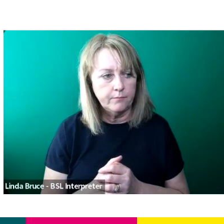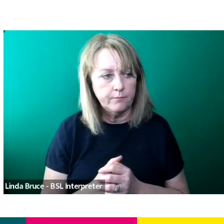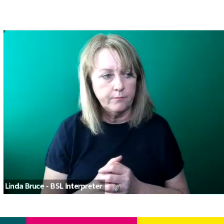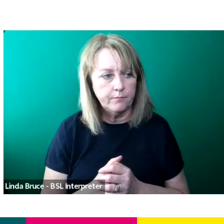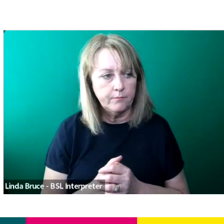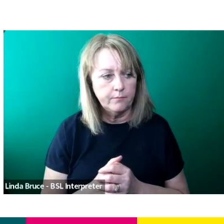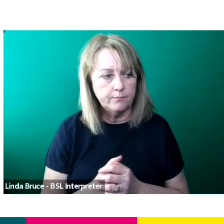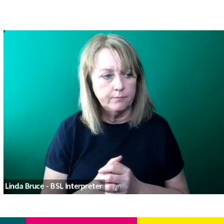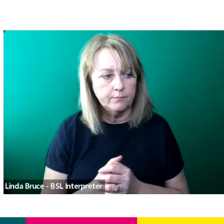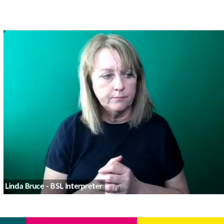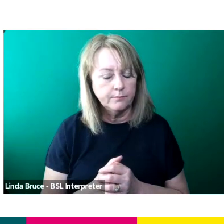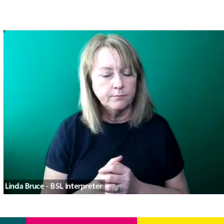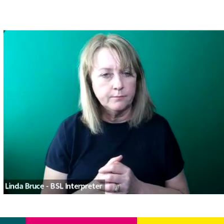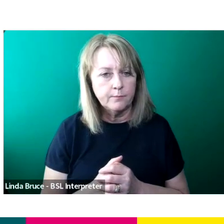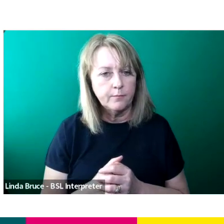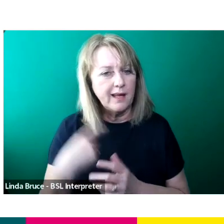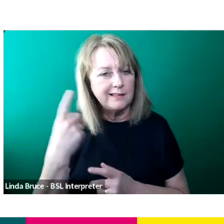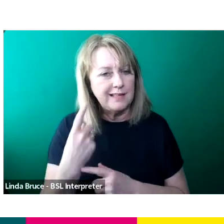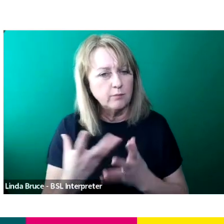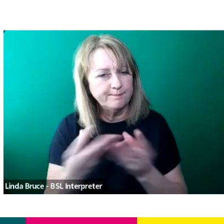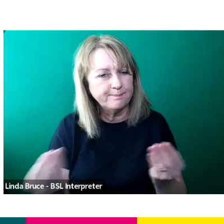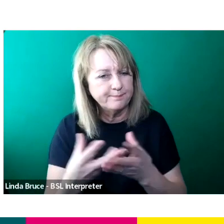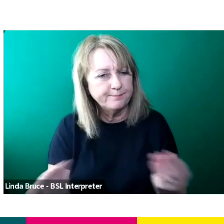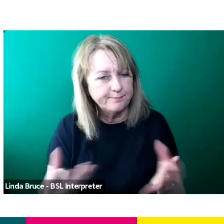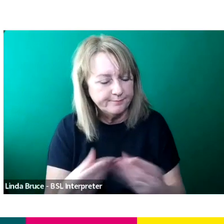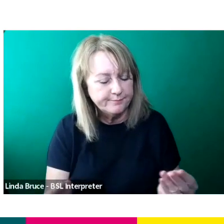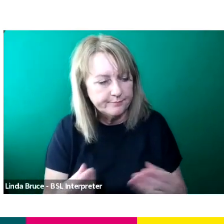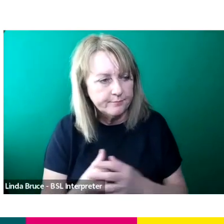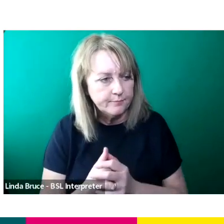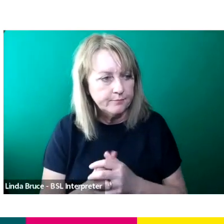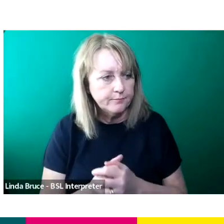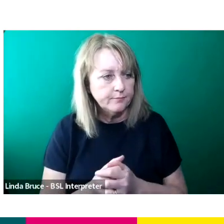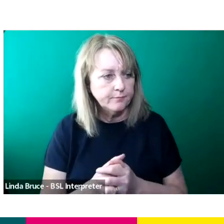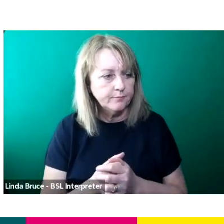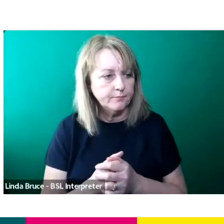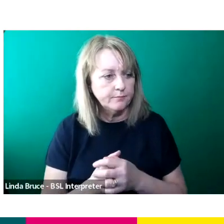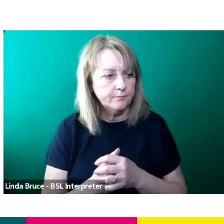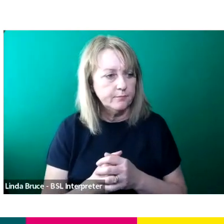“Amplify is one of TV's first leadership programmes for senior people of colour.